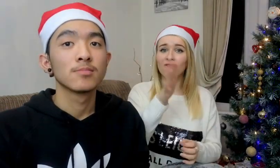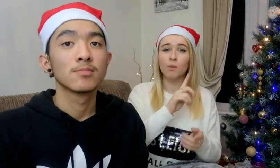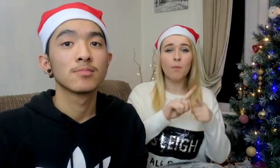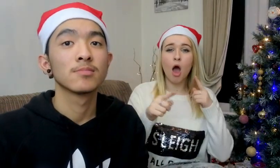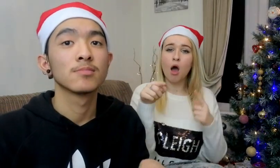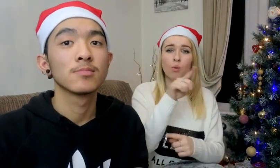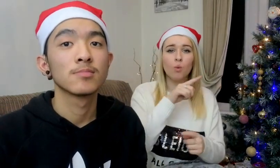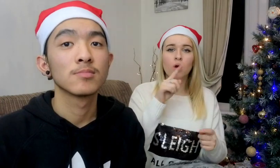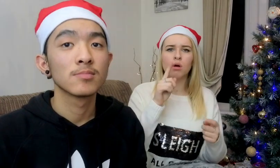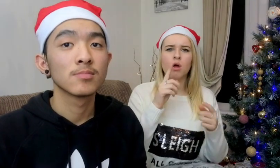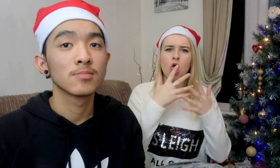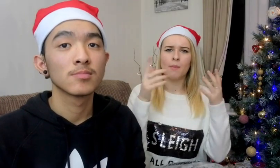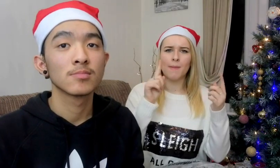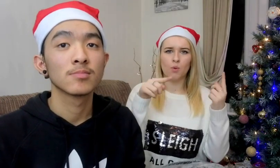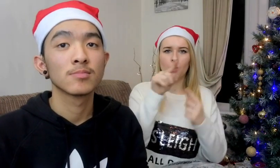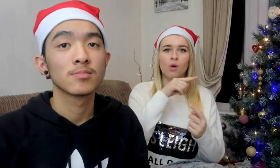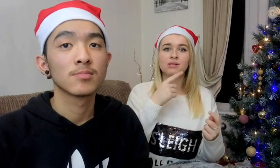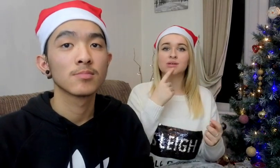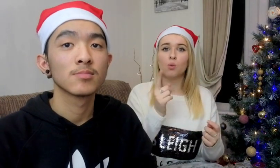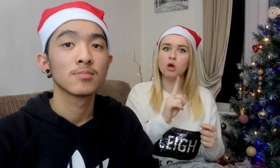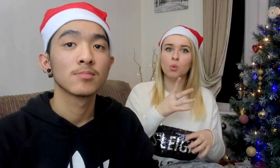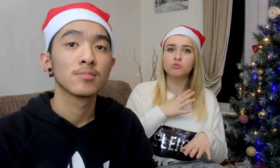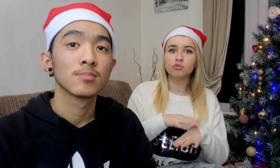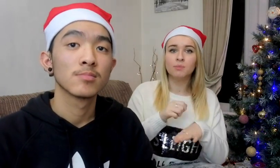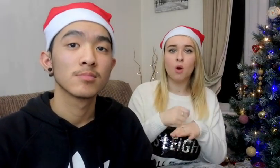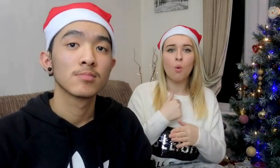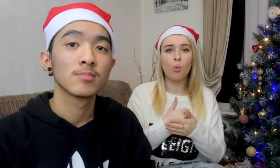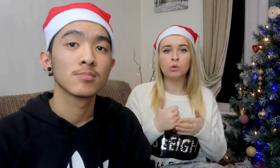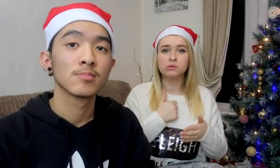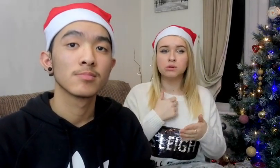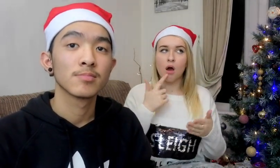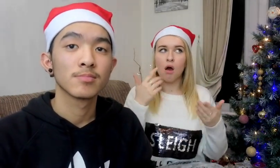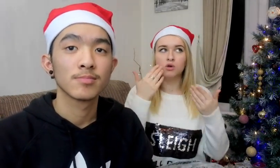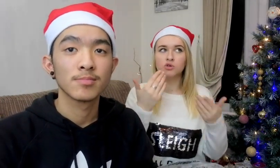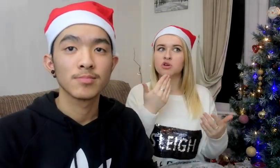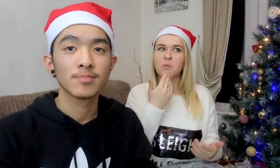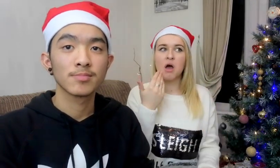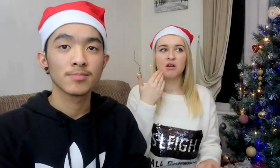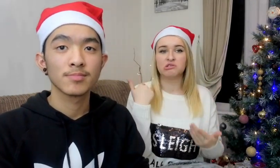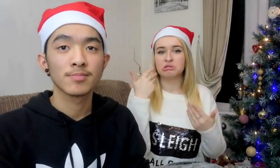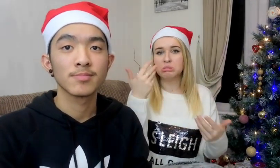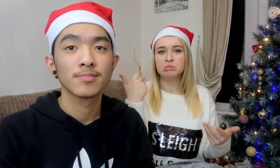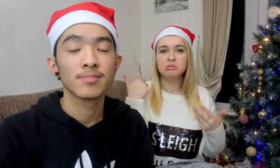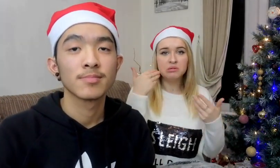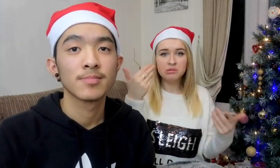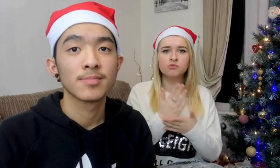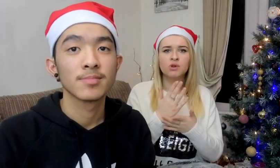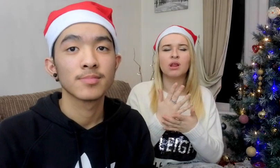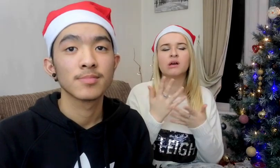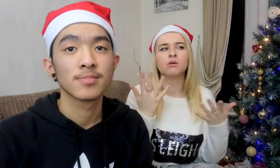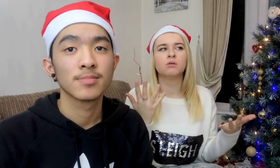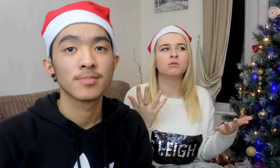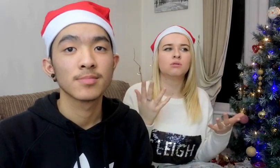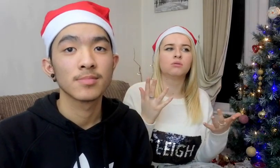Everyone keep asking me what I want for Christmas? All I say is I don't know, I don't mind But really..